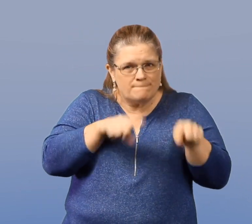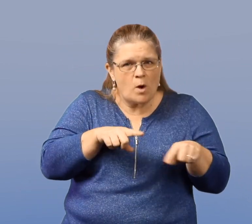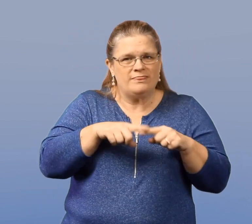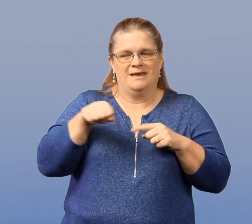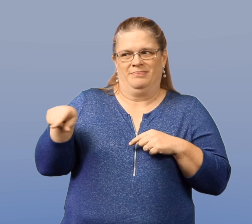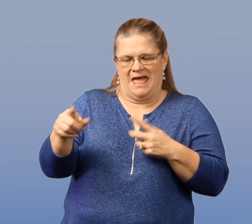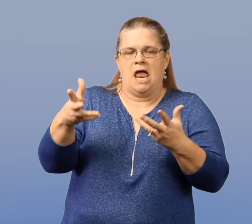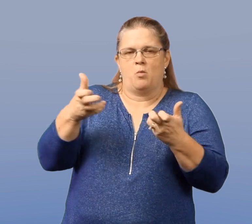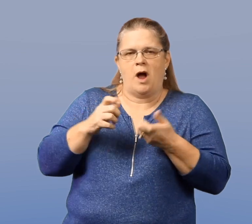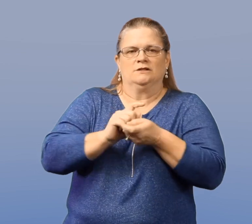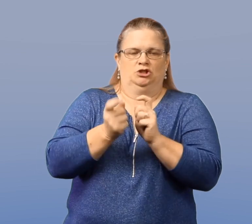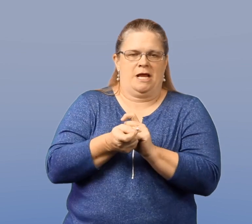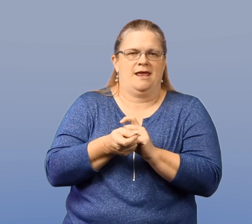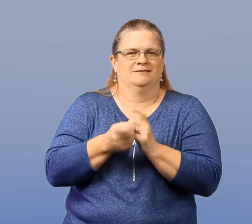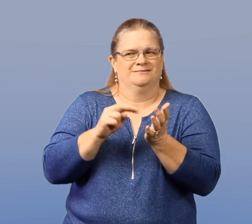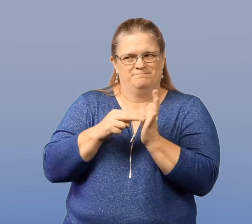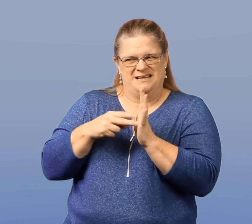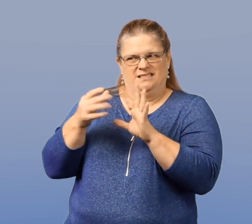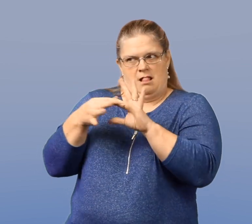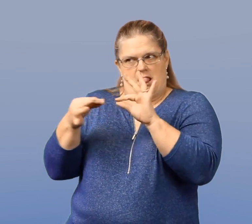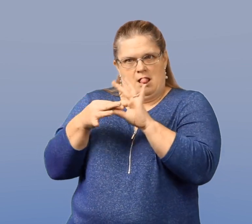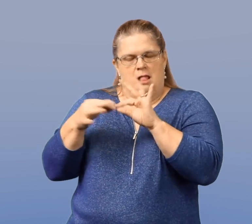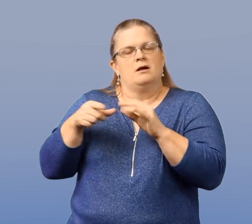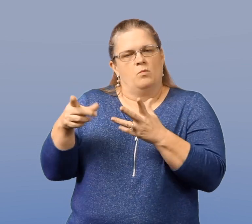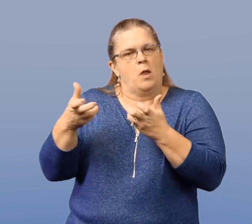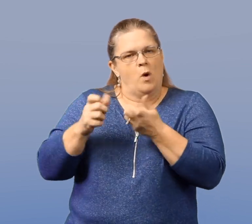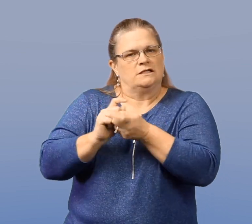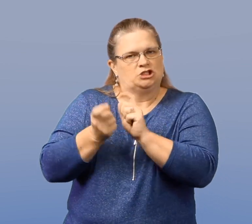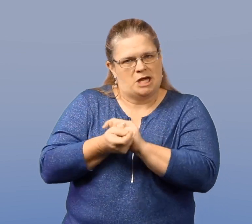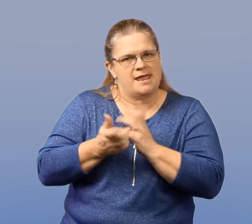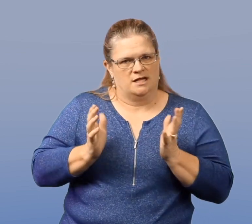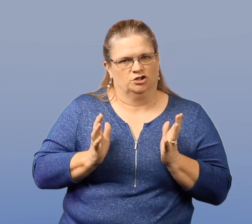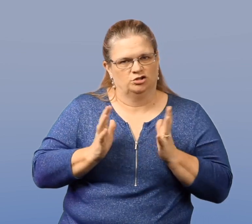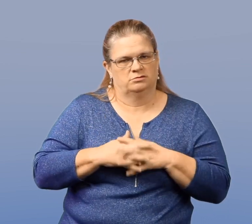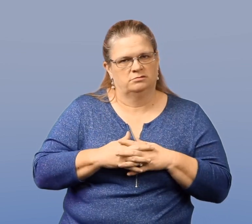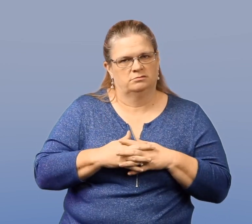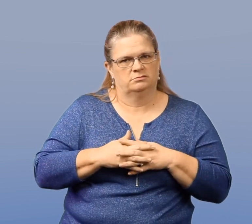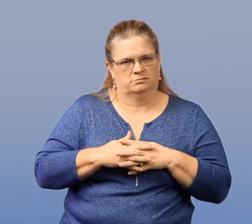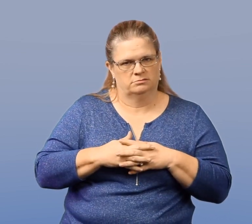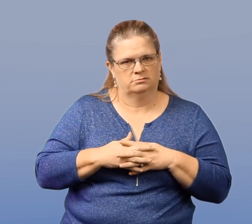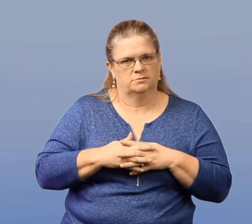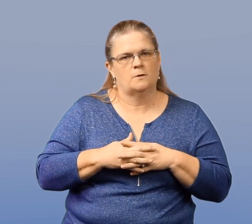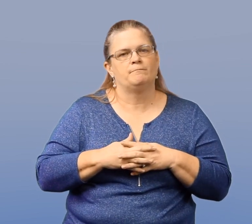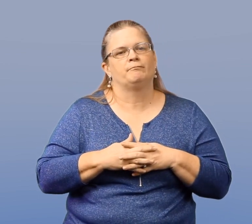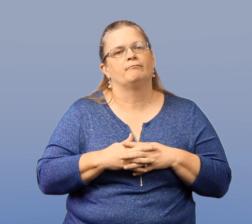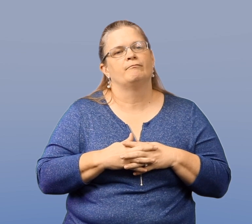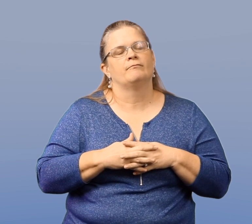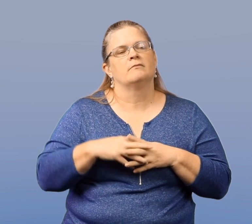Report them, they want to change. Those type of statements show that they want to change.